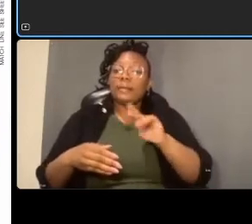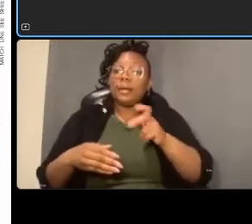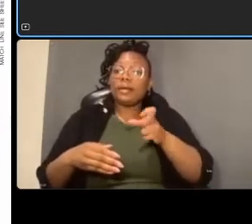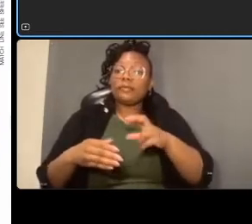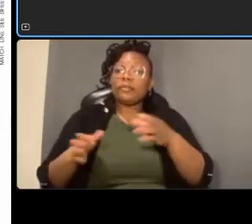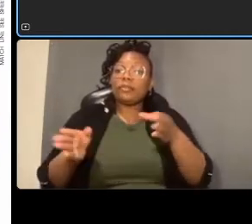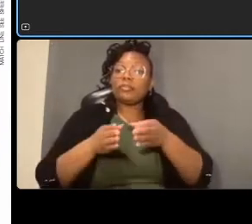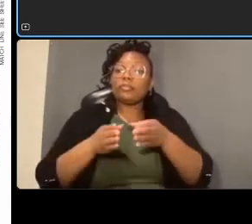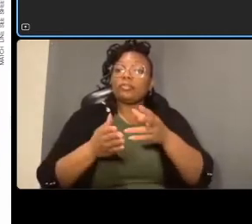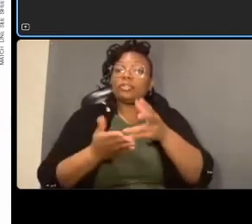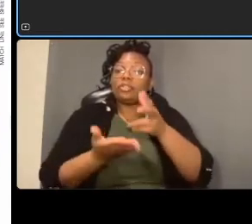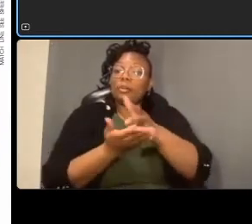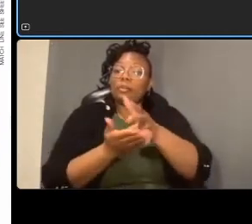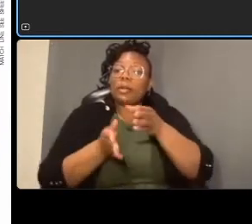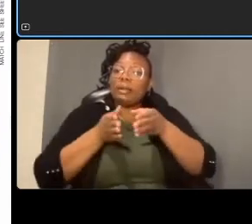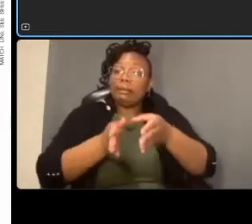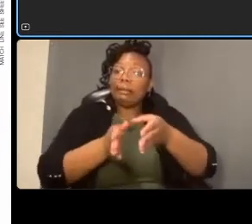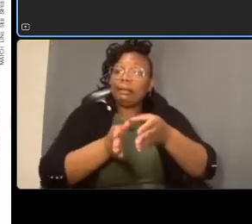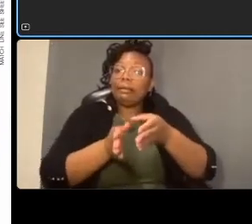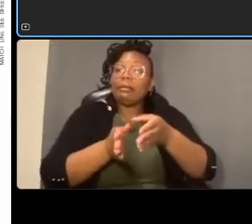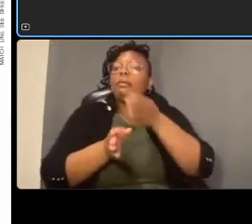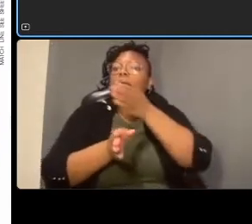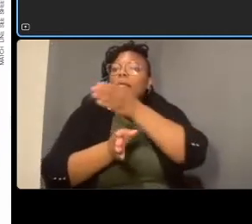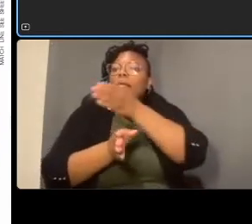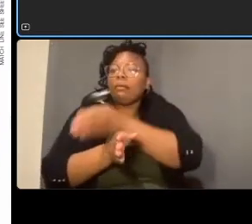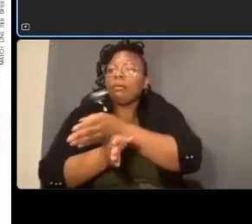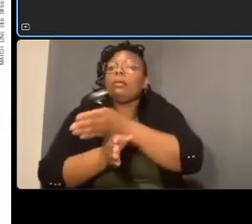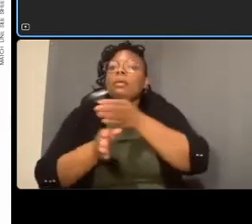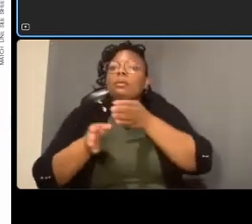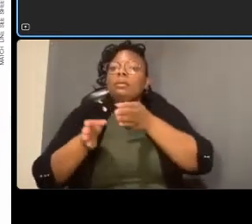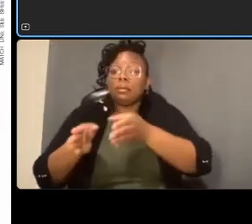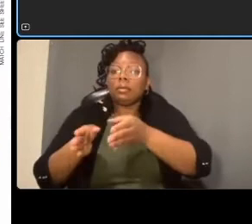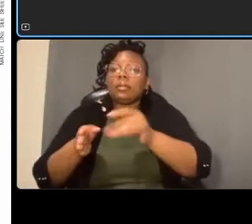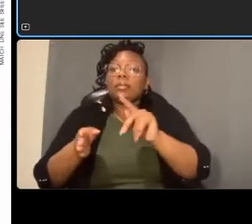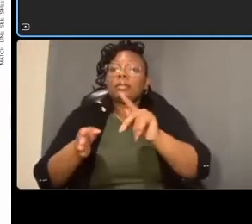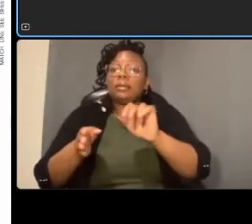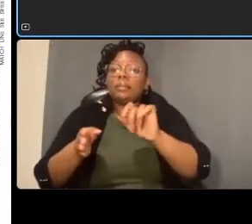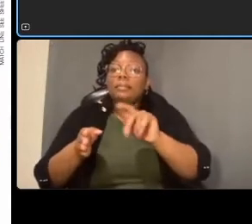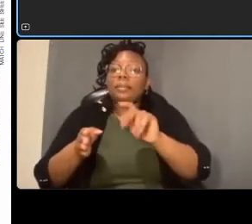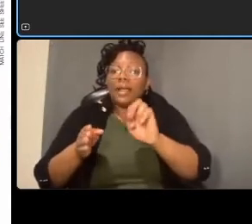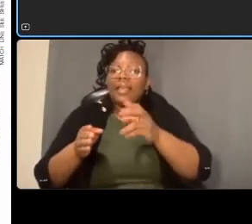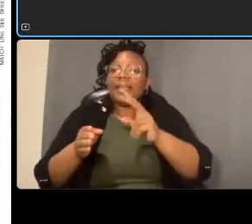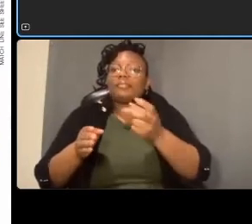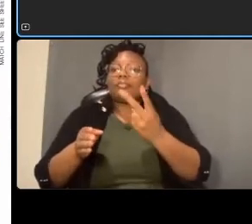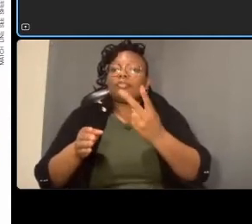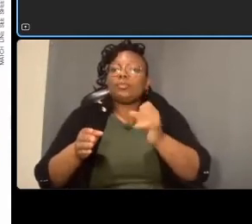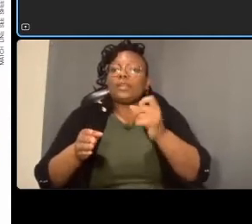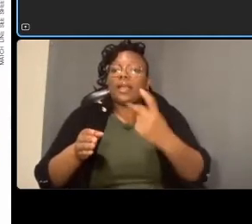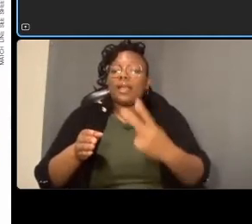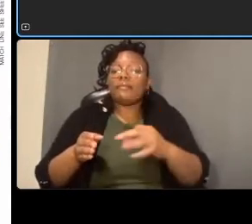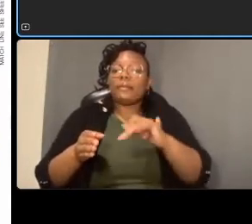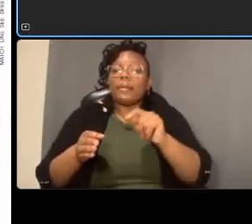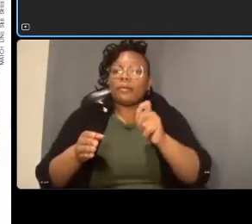two and a half foot buffer and one and a half foot buffer opposite side of the curb bus stops in this